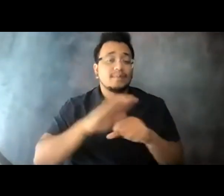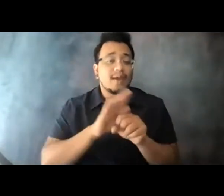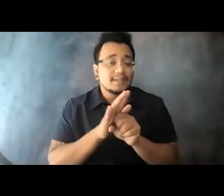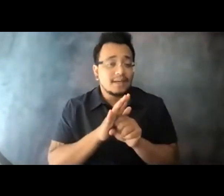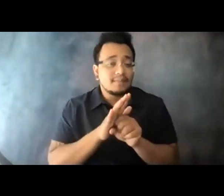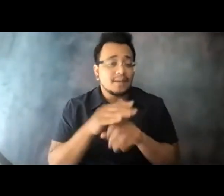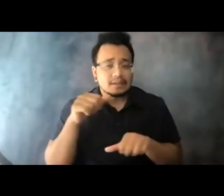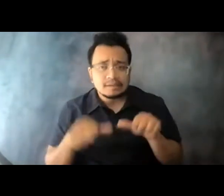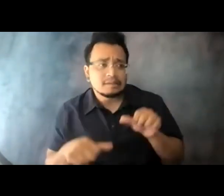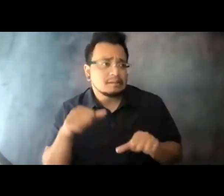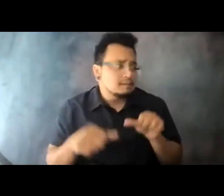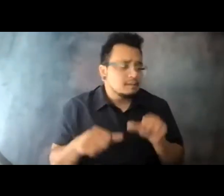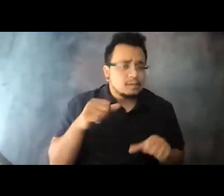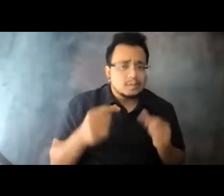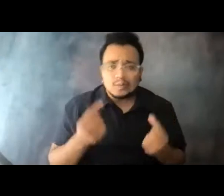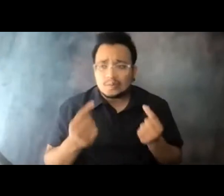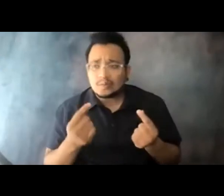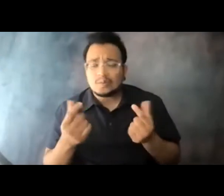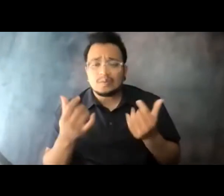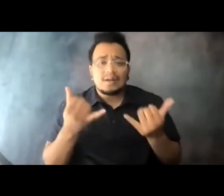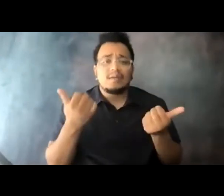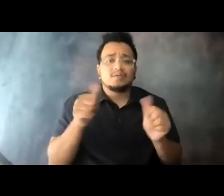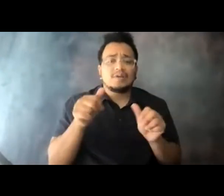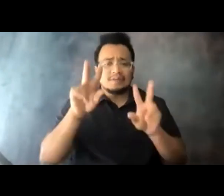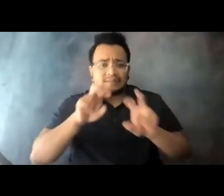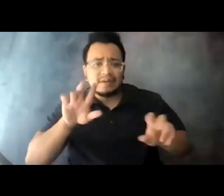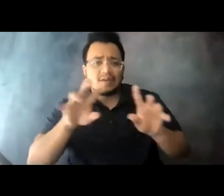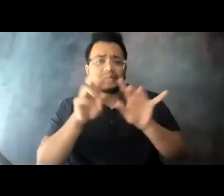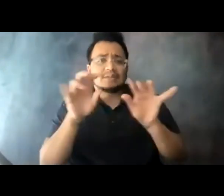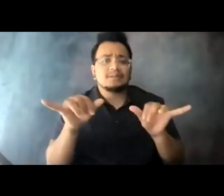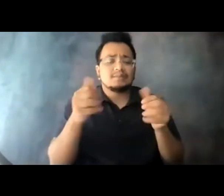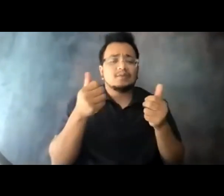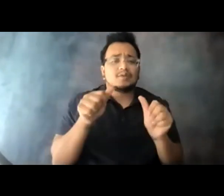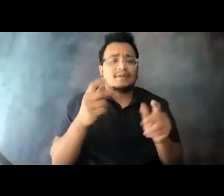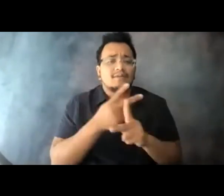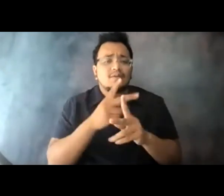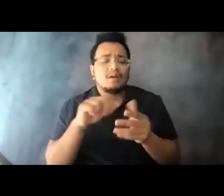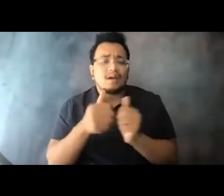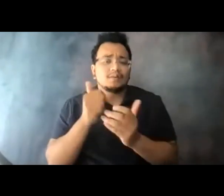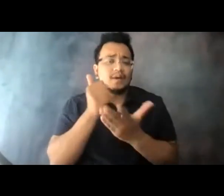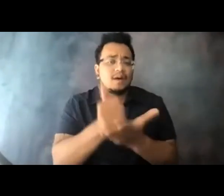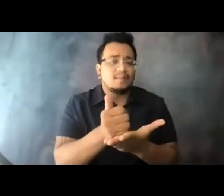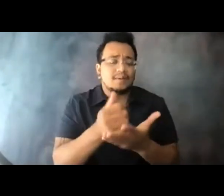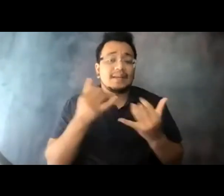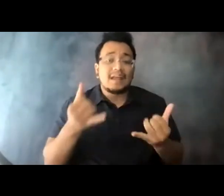around us, is not only looking at their system and 15:11:34 seeing what's happening, but they're asking "I wonder what my colleague in Boston